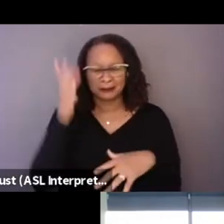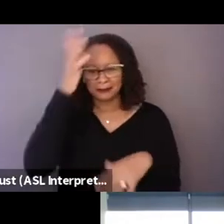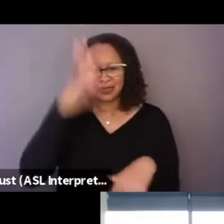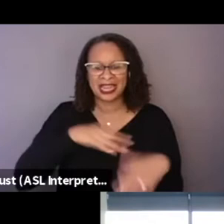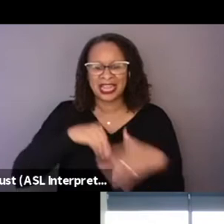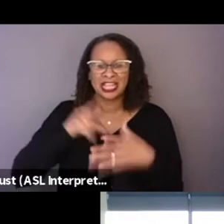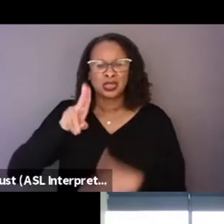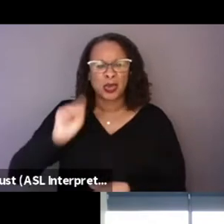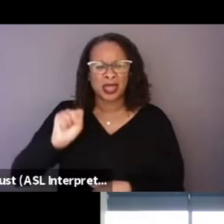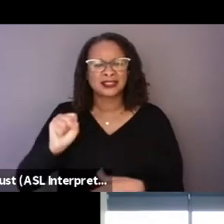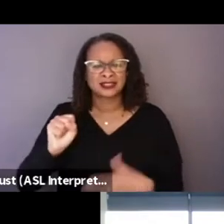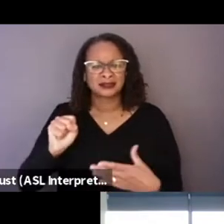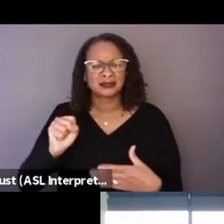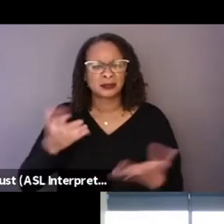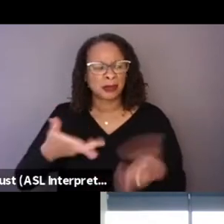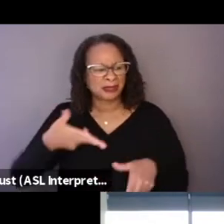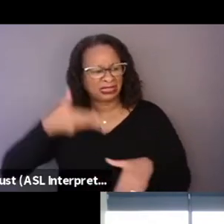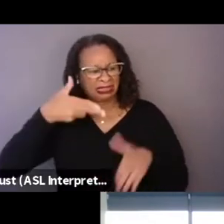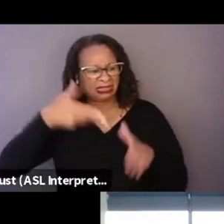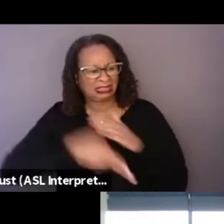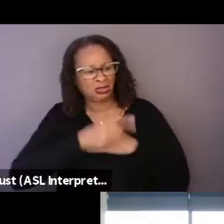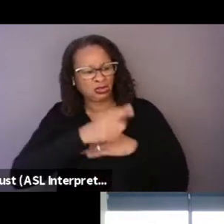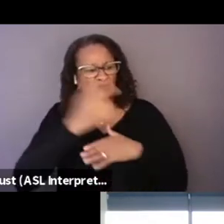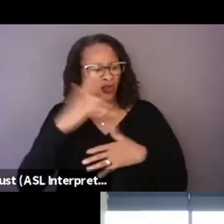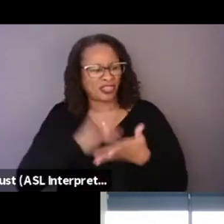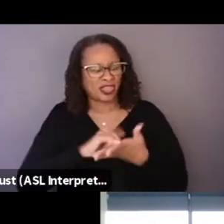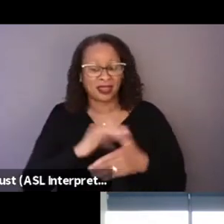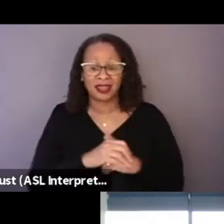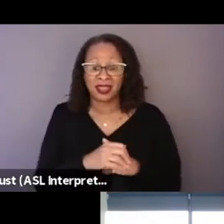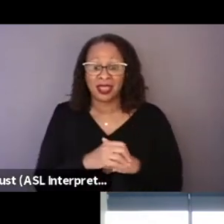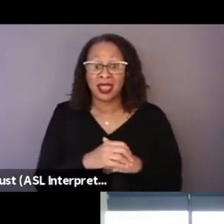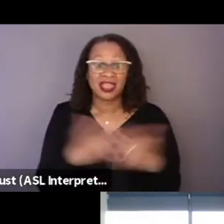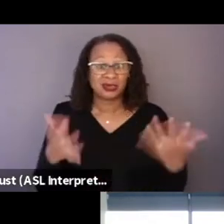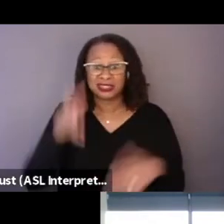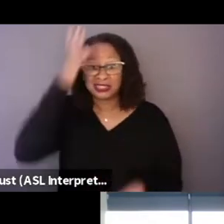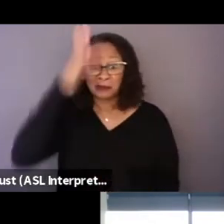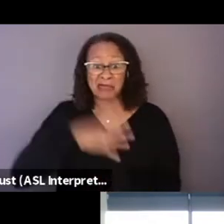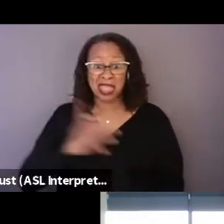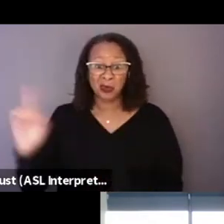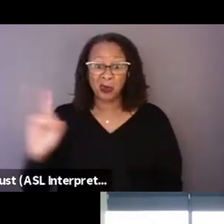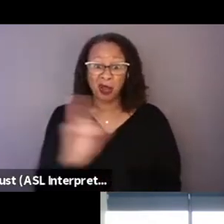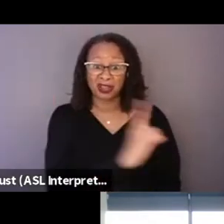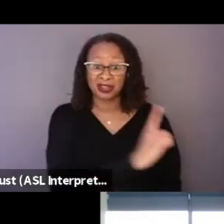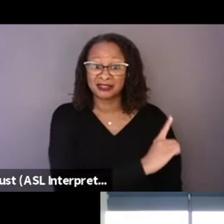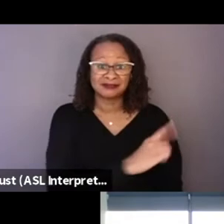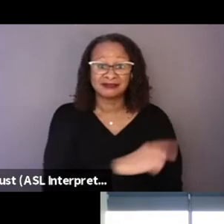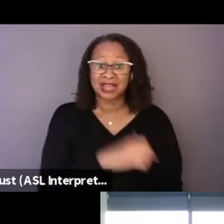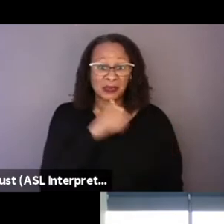you know, they'd kill you for this. And he was just a guy walking by, he wasn't part of a film at all.